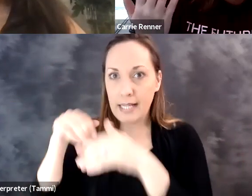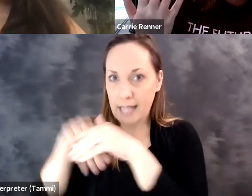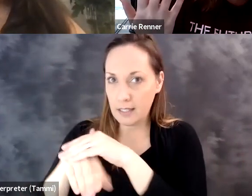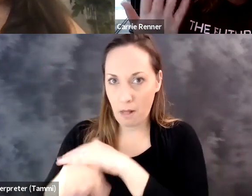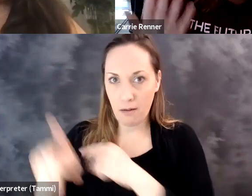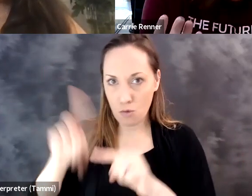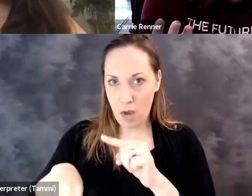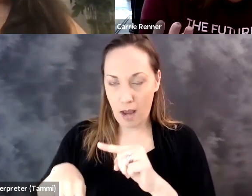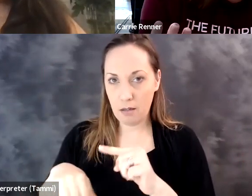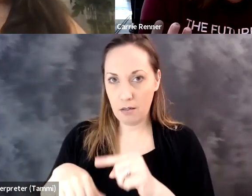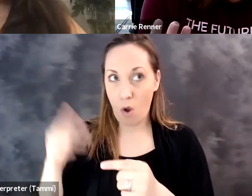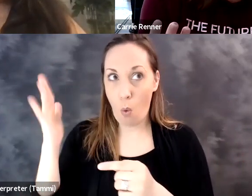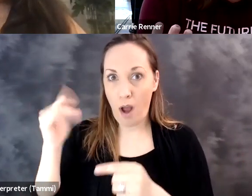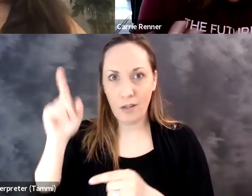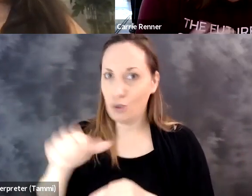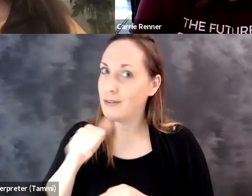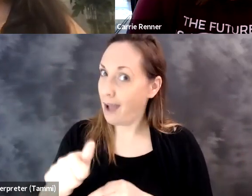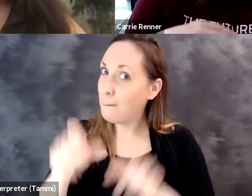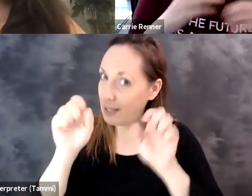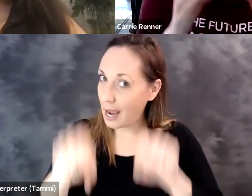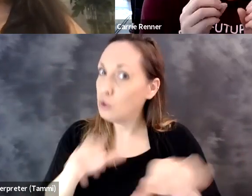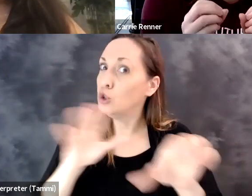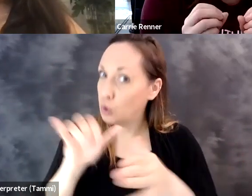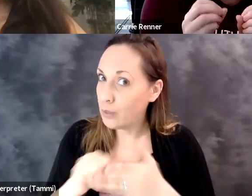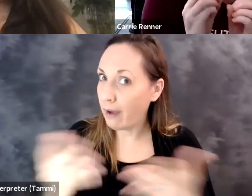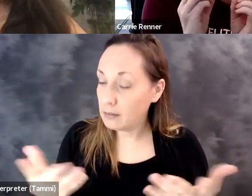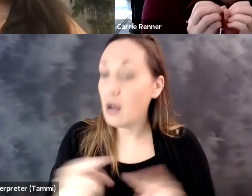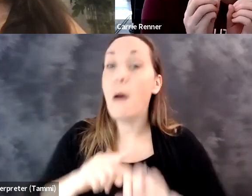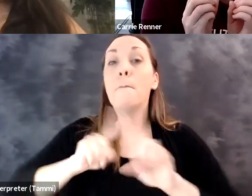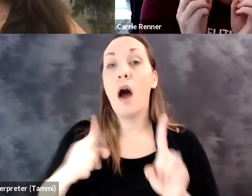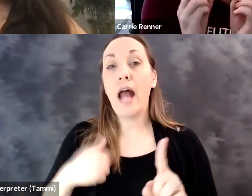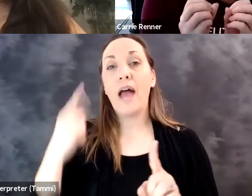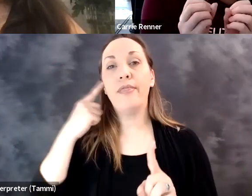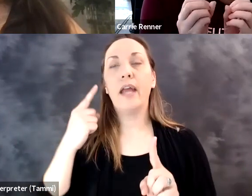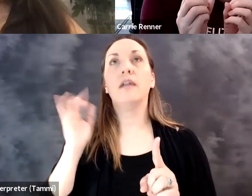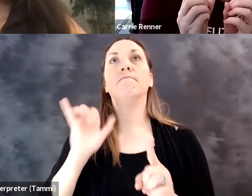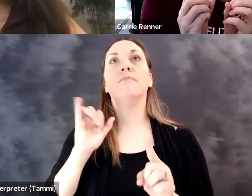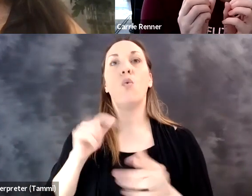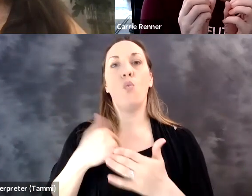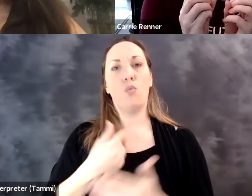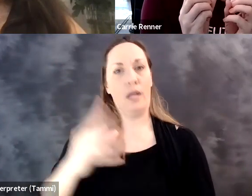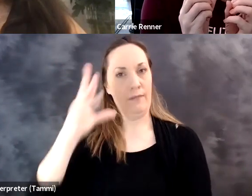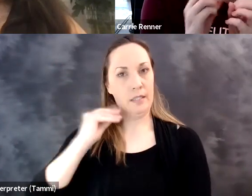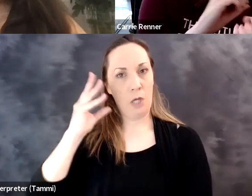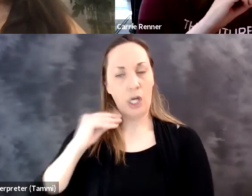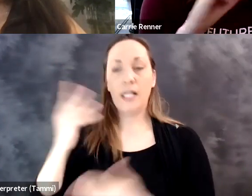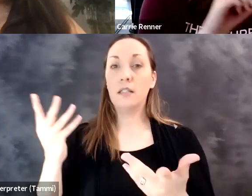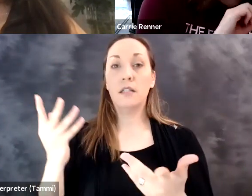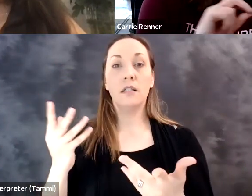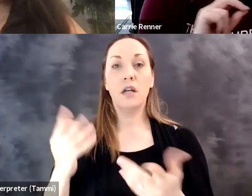can red-line or remove. Because you shouldn't be able to do that.